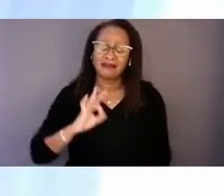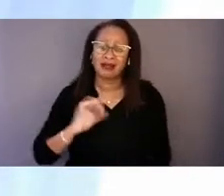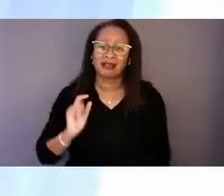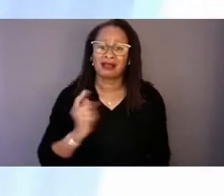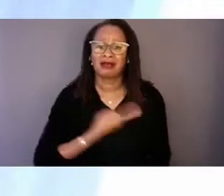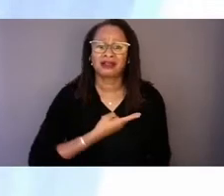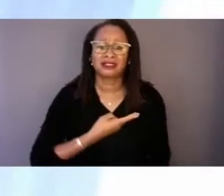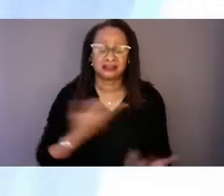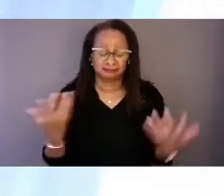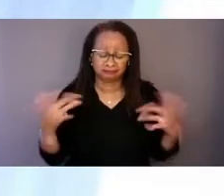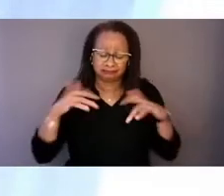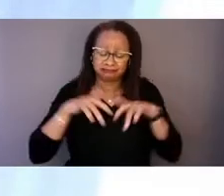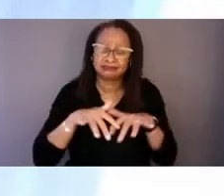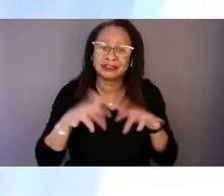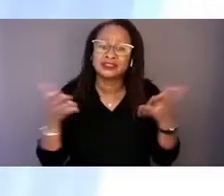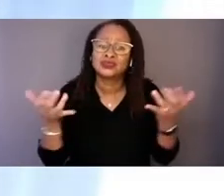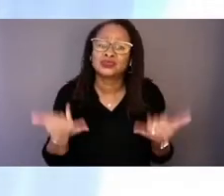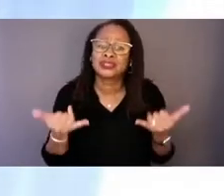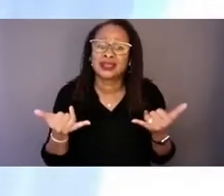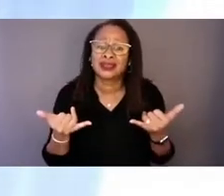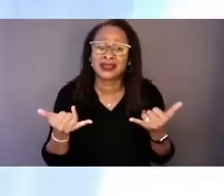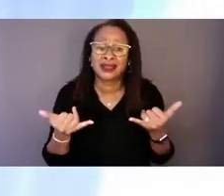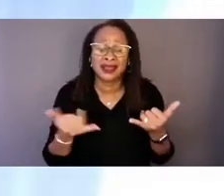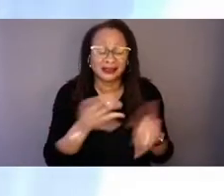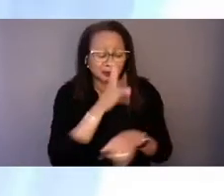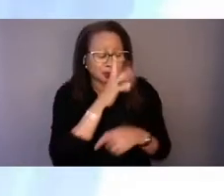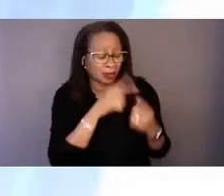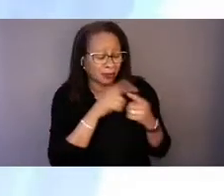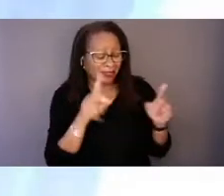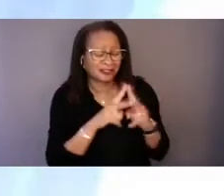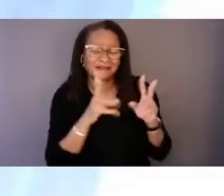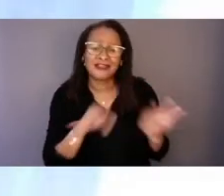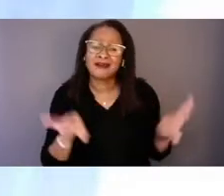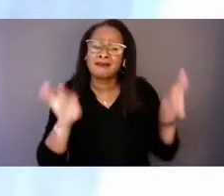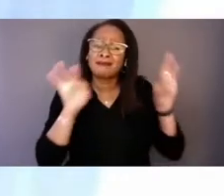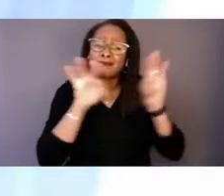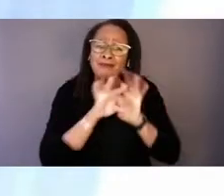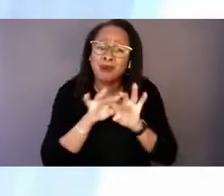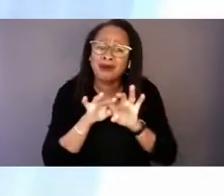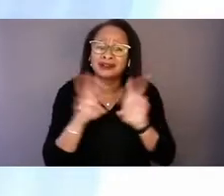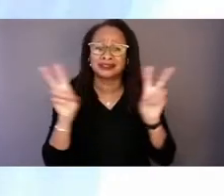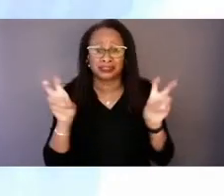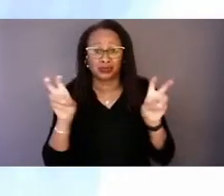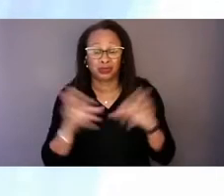to give voice to this very important issue, and I hope today's dialogue,